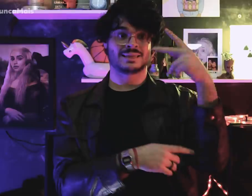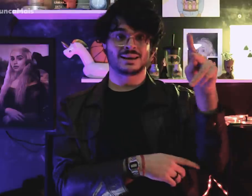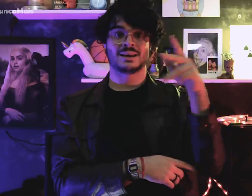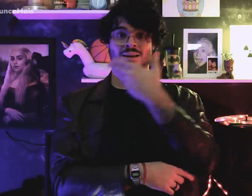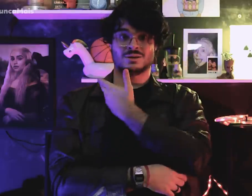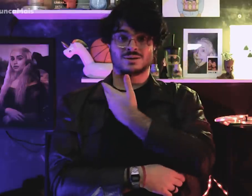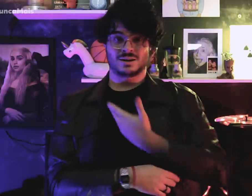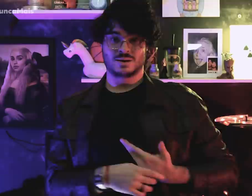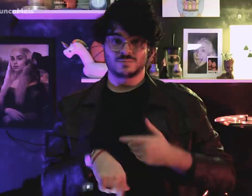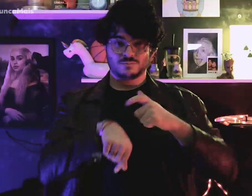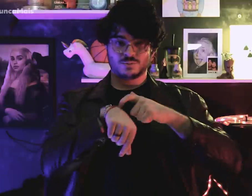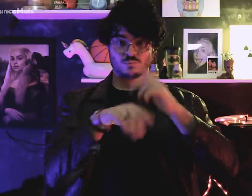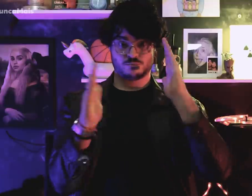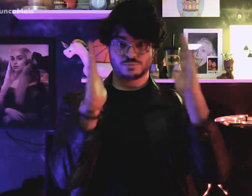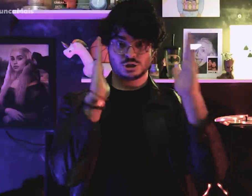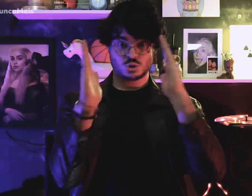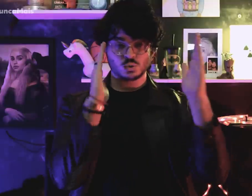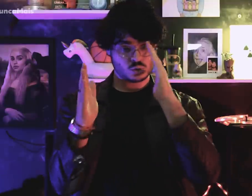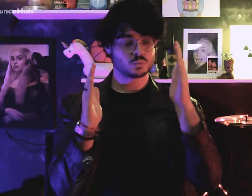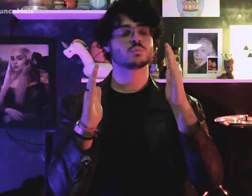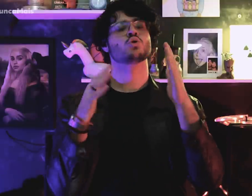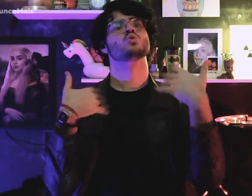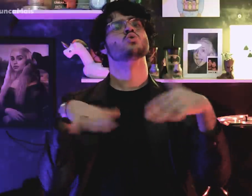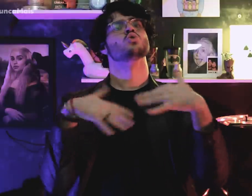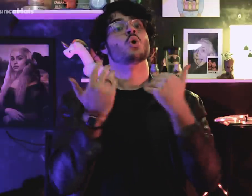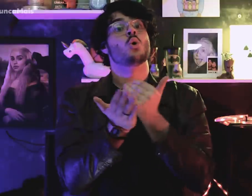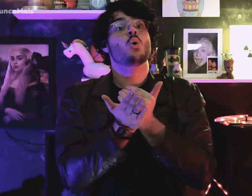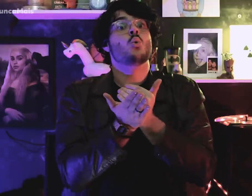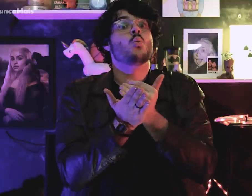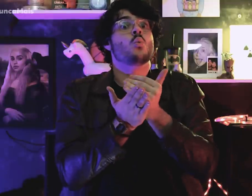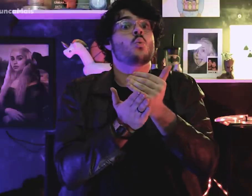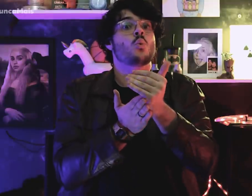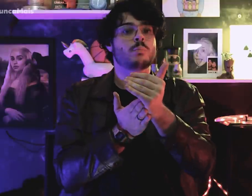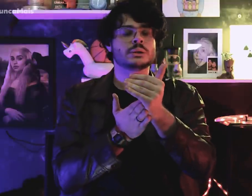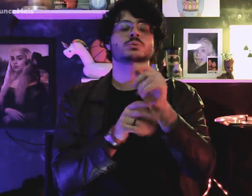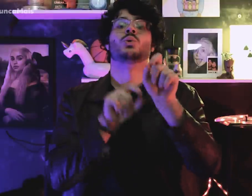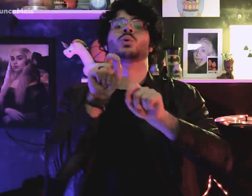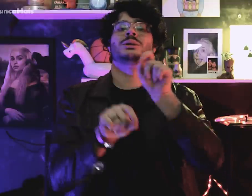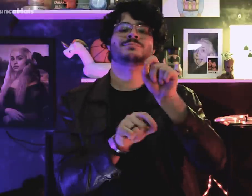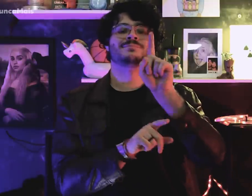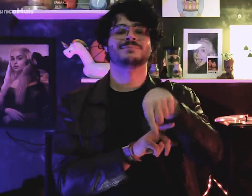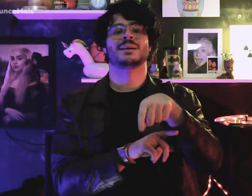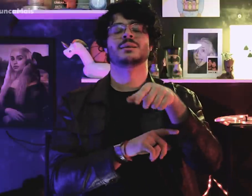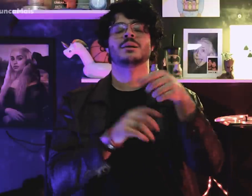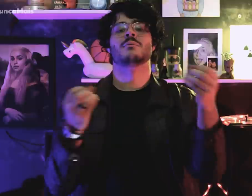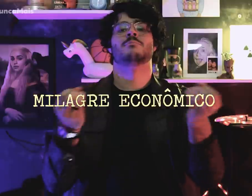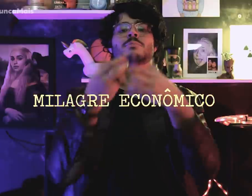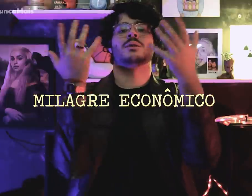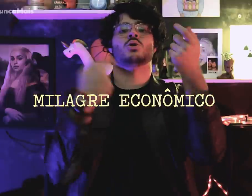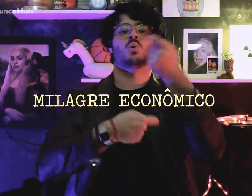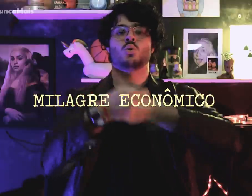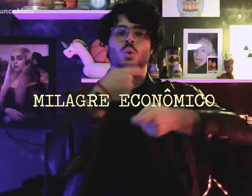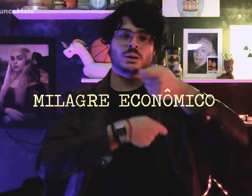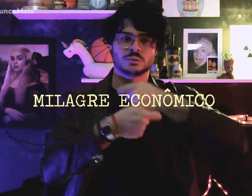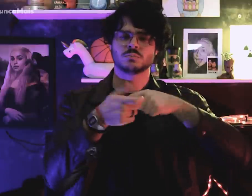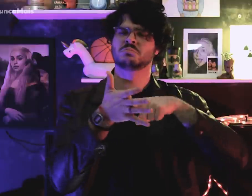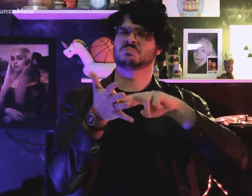From the government, Costa e Silva the Economic Miracle began,